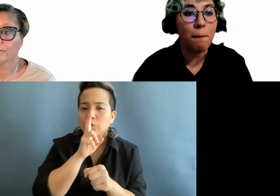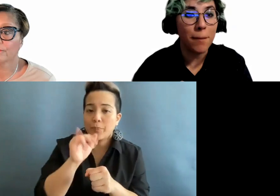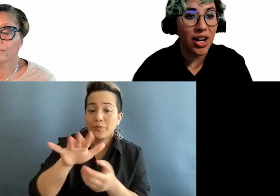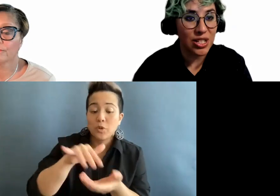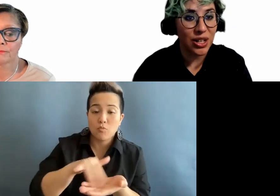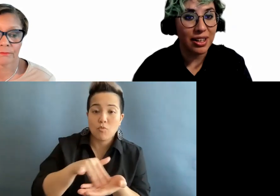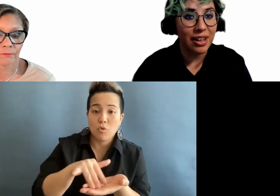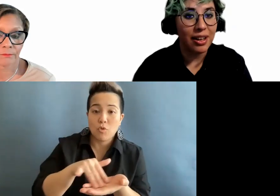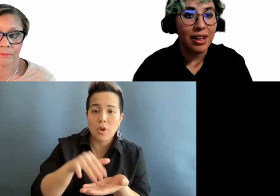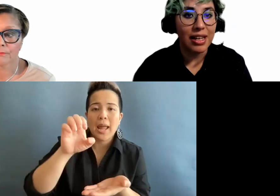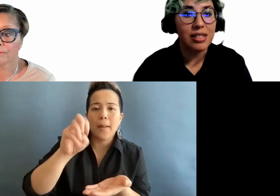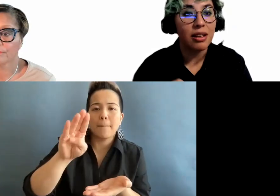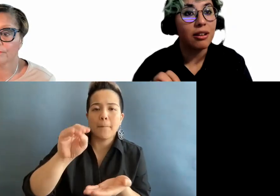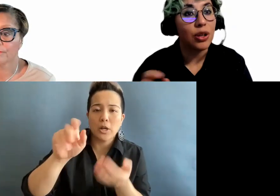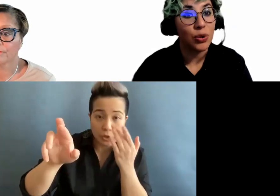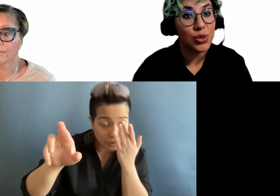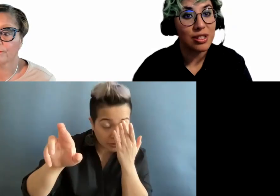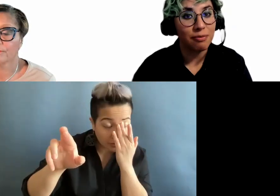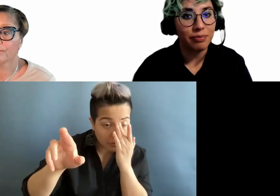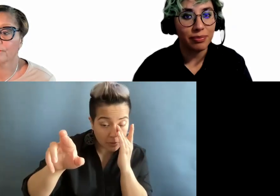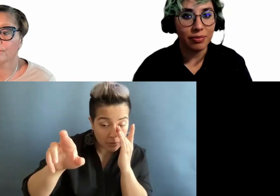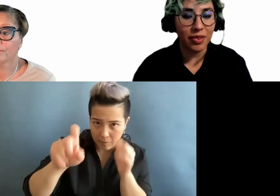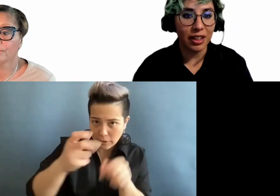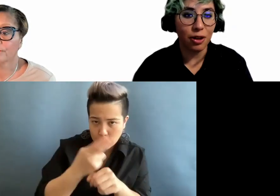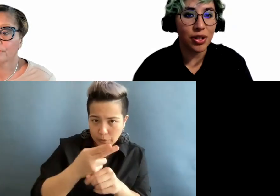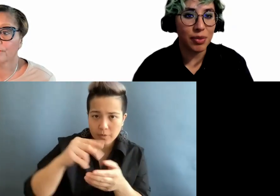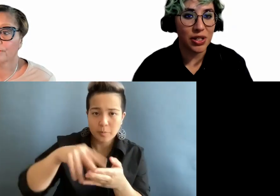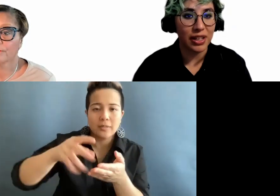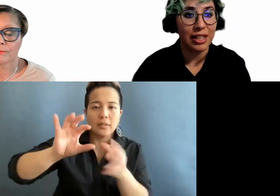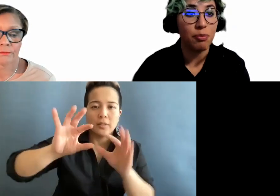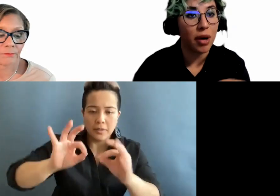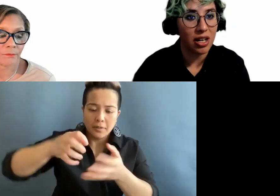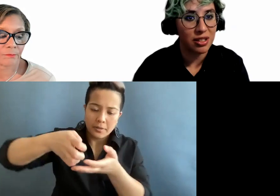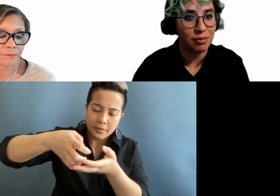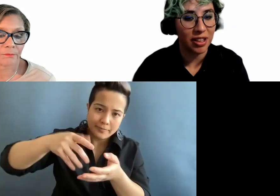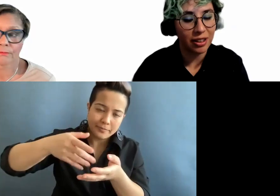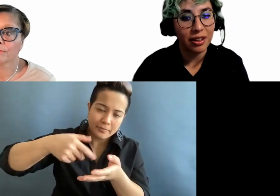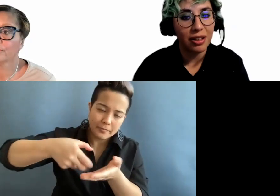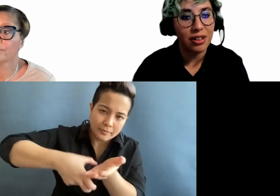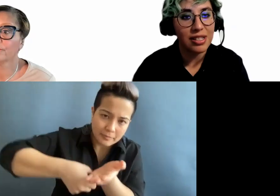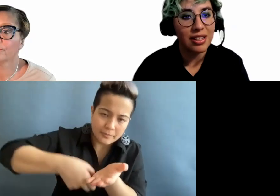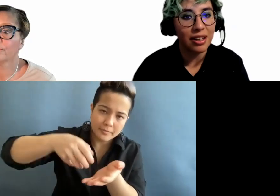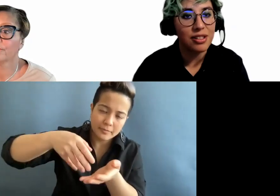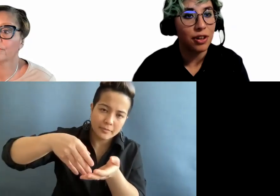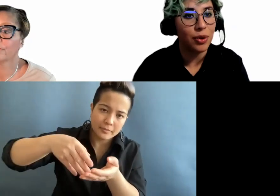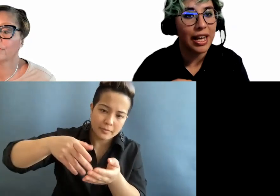embosser is used, and you might need to make sure that the embosser does not interfere with